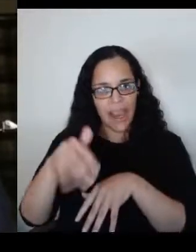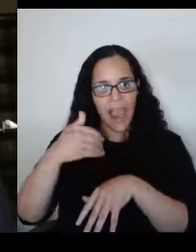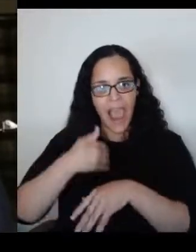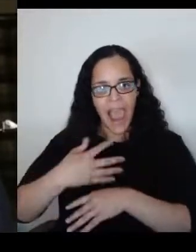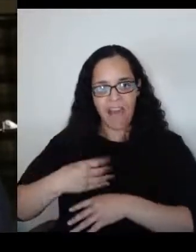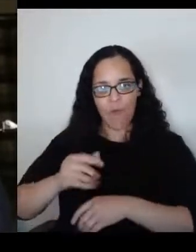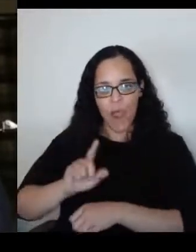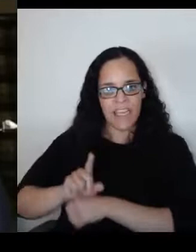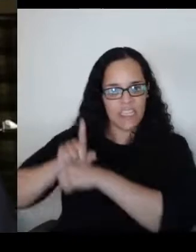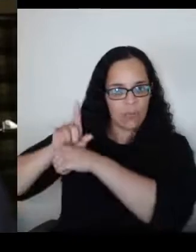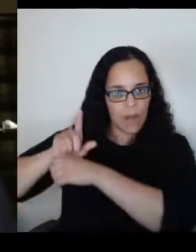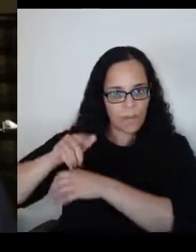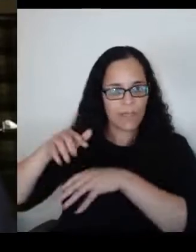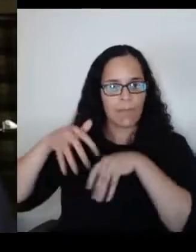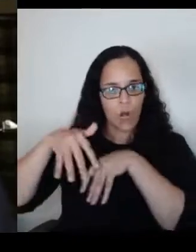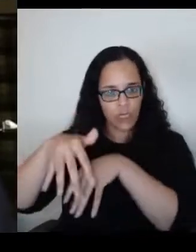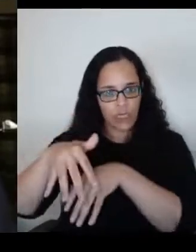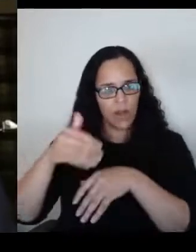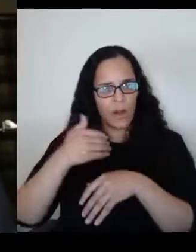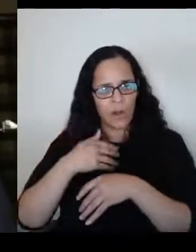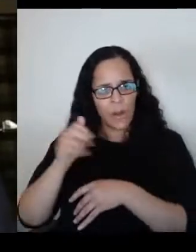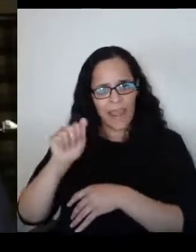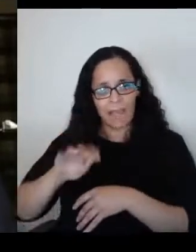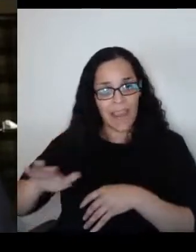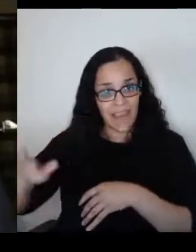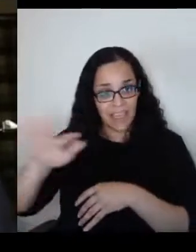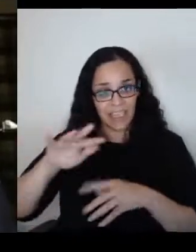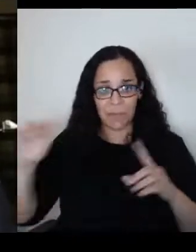We have Asians being beaten in subways